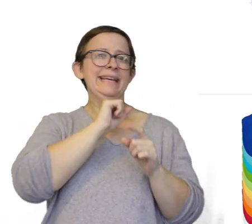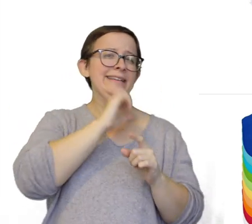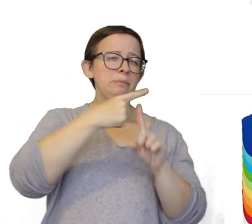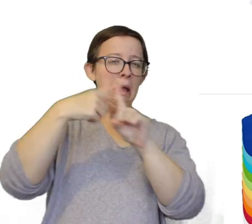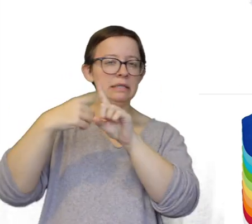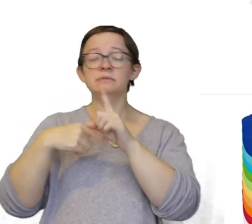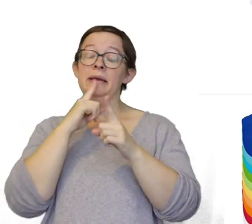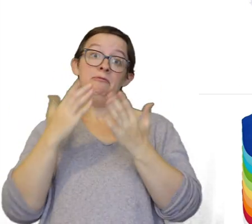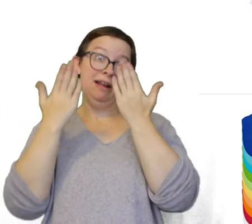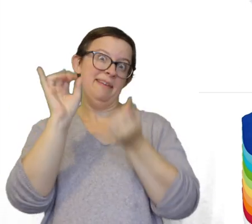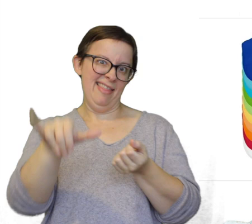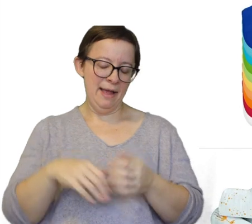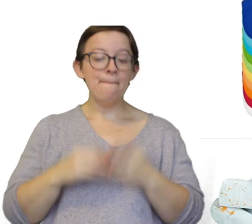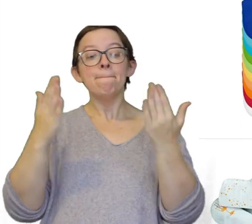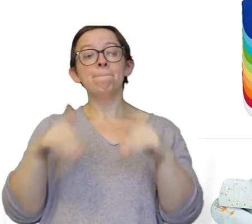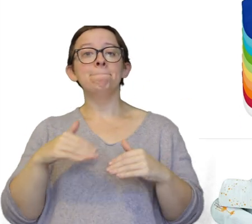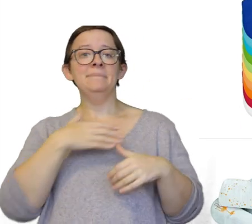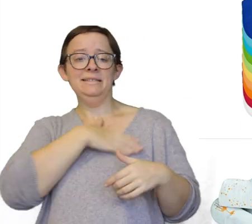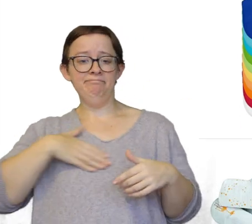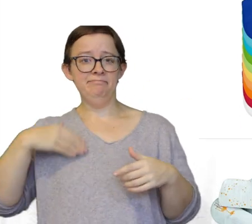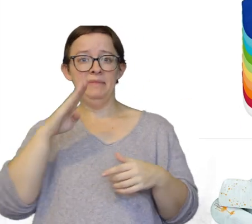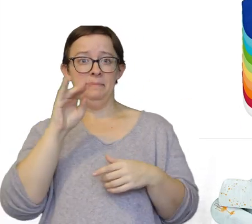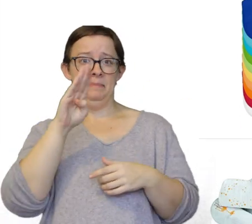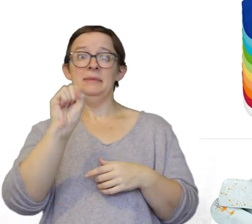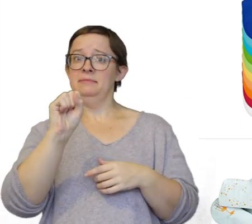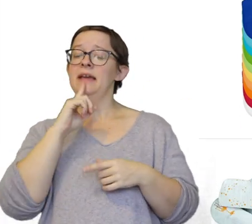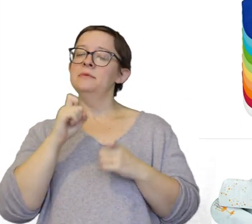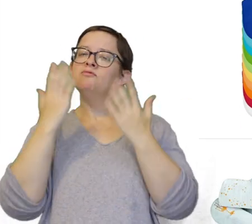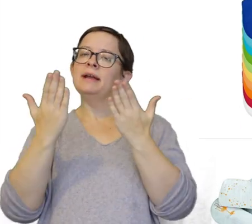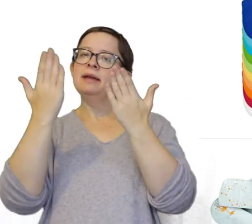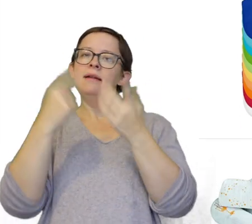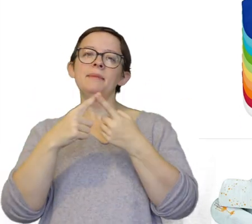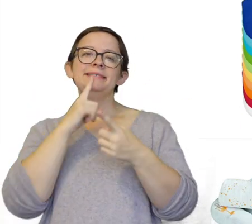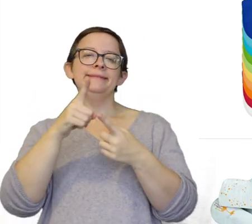So I would definitely recommend those. These bibs I would recommend up until they're eating solids